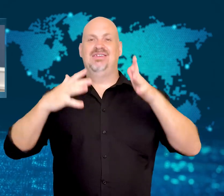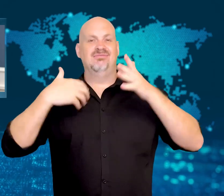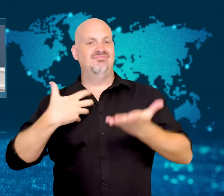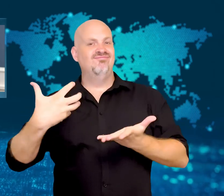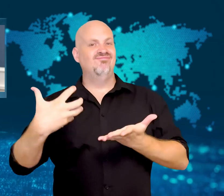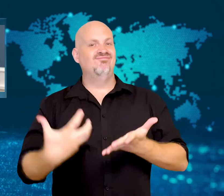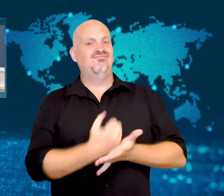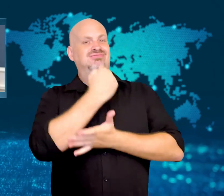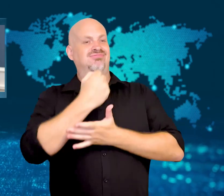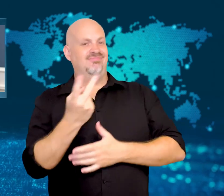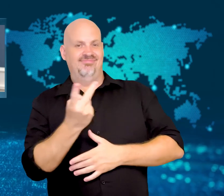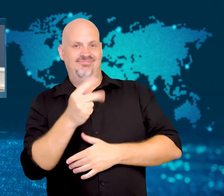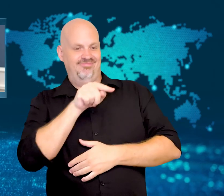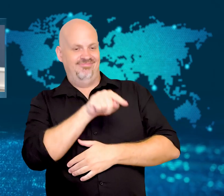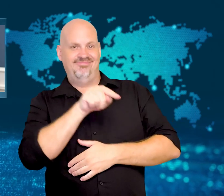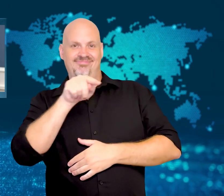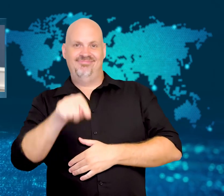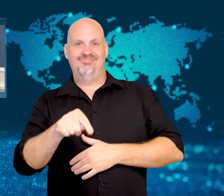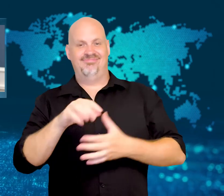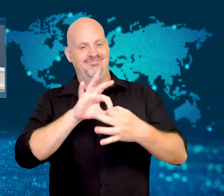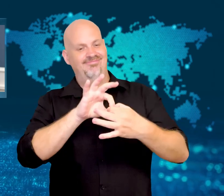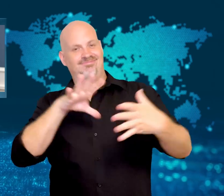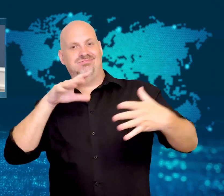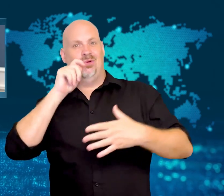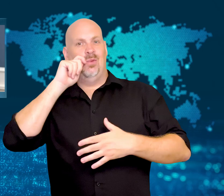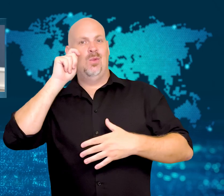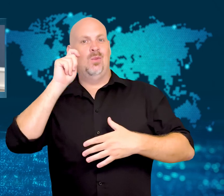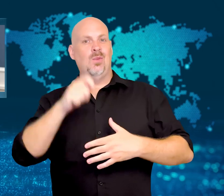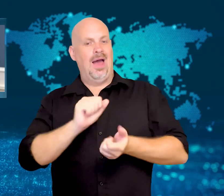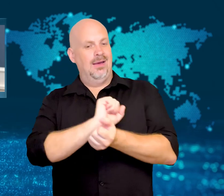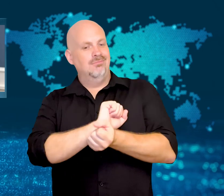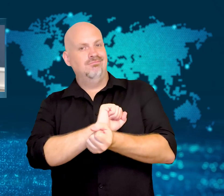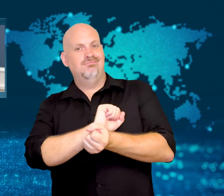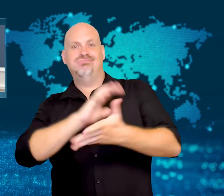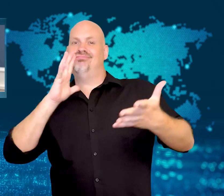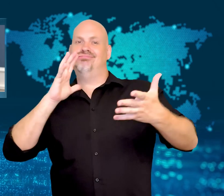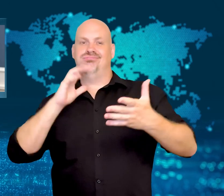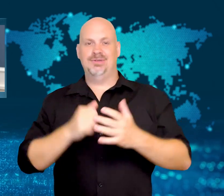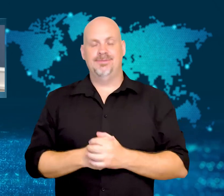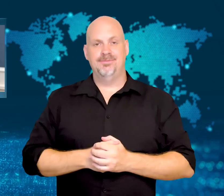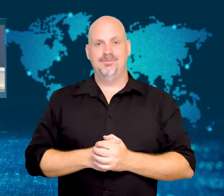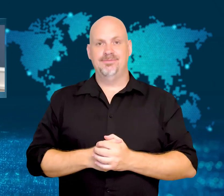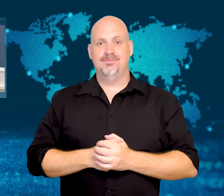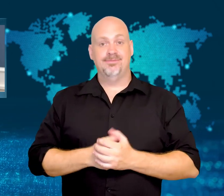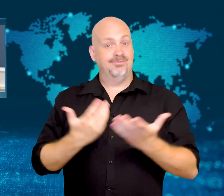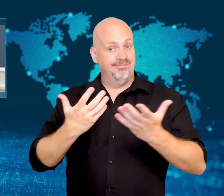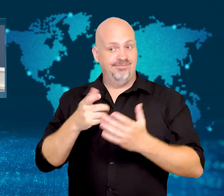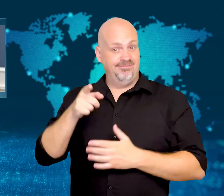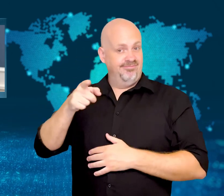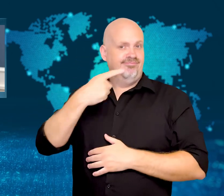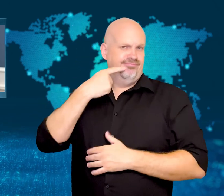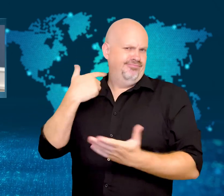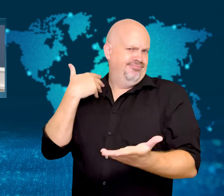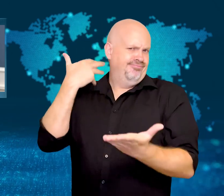Since he has long claimed the territories to be independent of